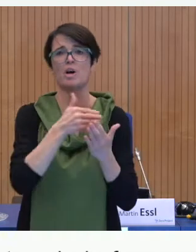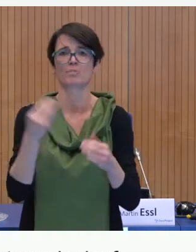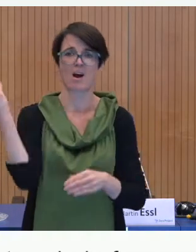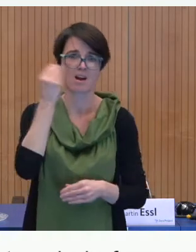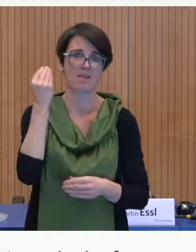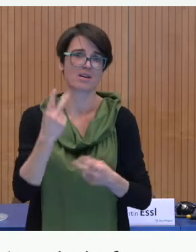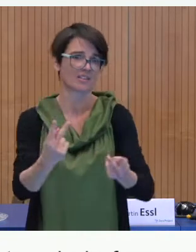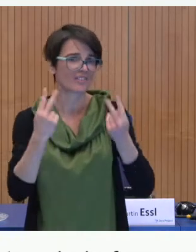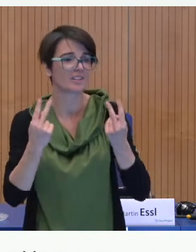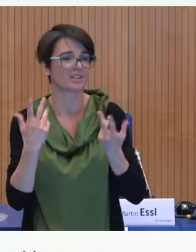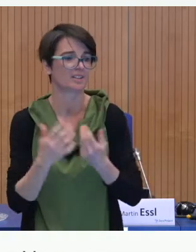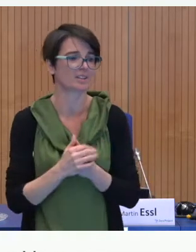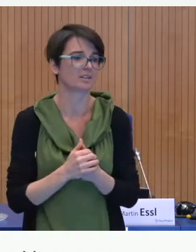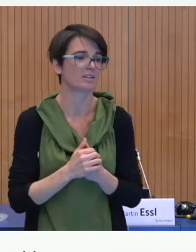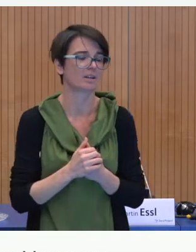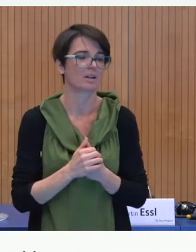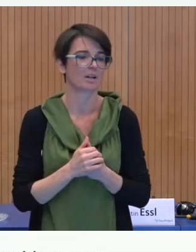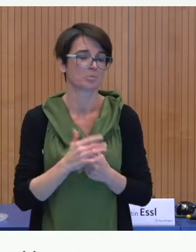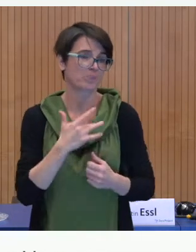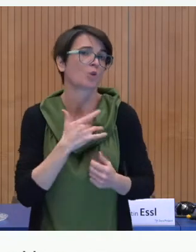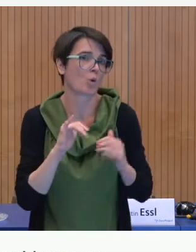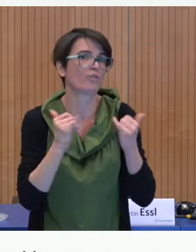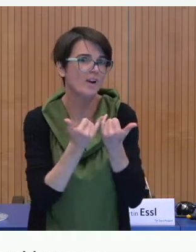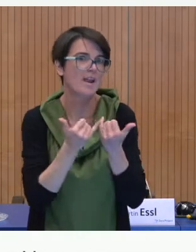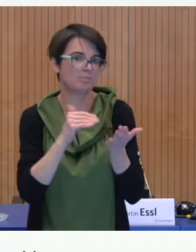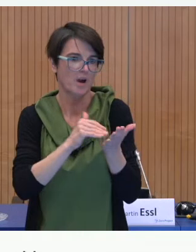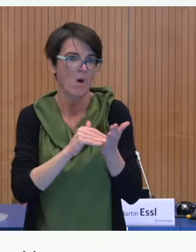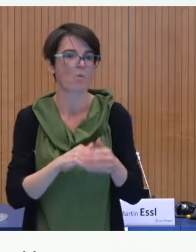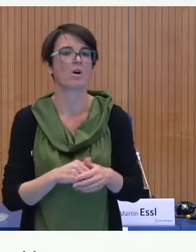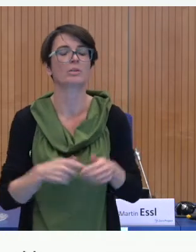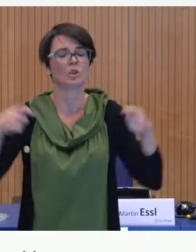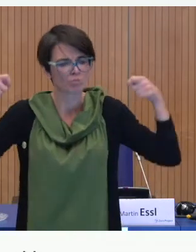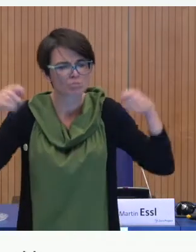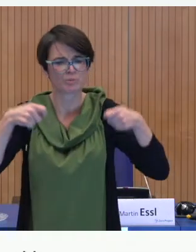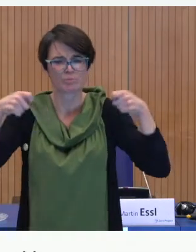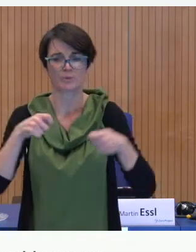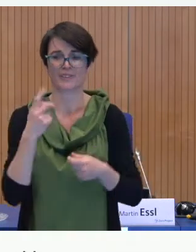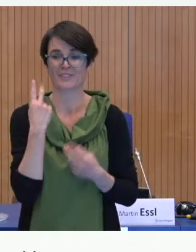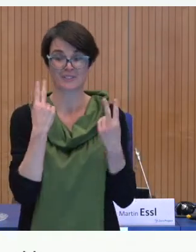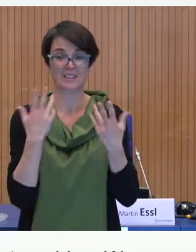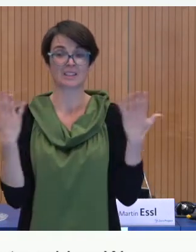have a choice to be pro-sign language and get the support they need. We need